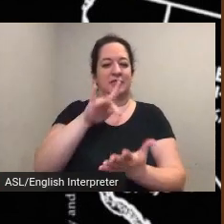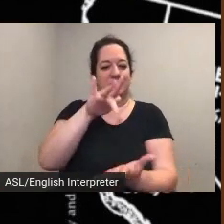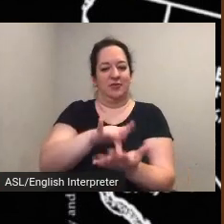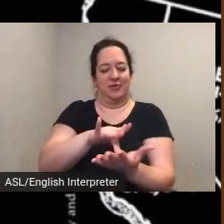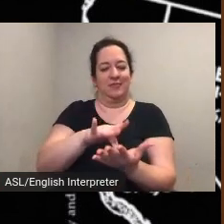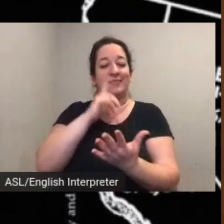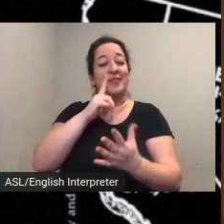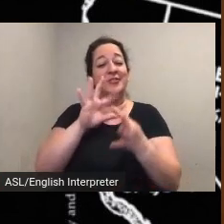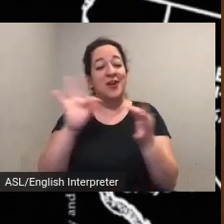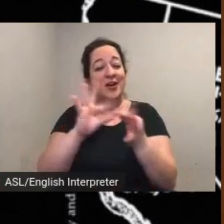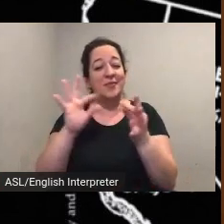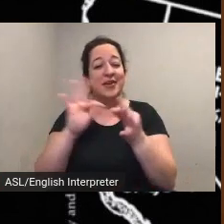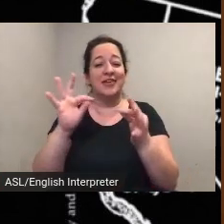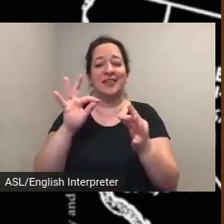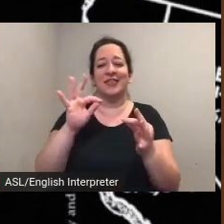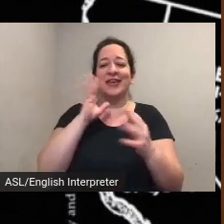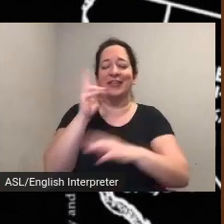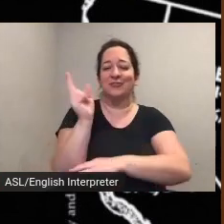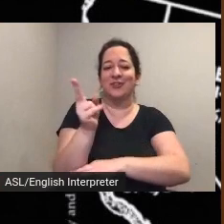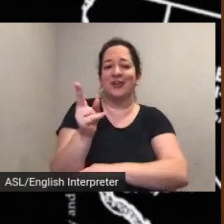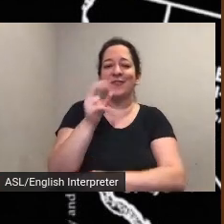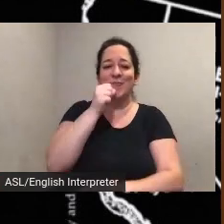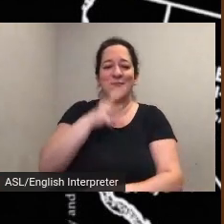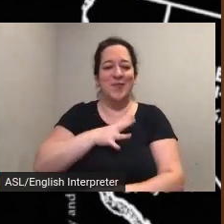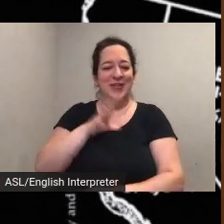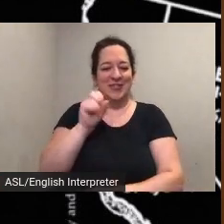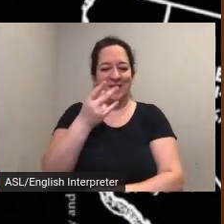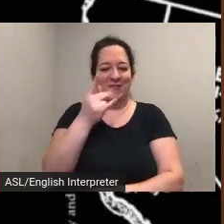suffrage movement i am especially pleased that two members